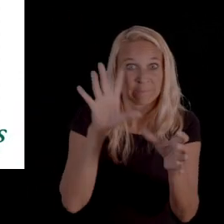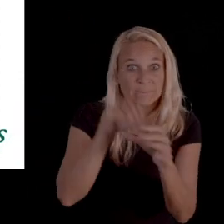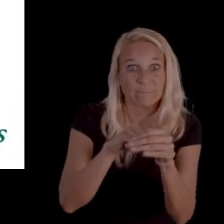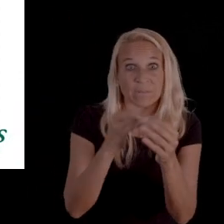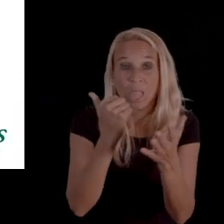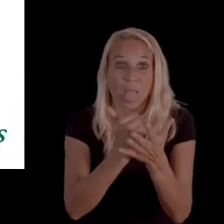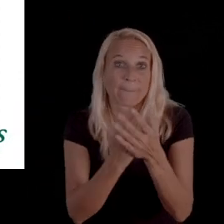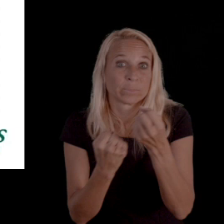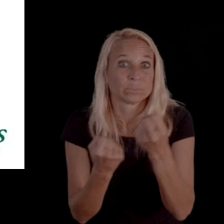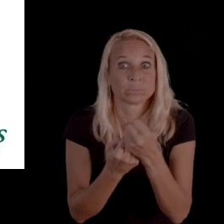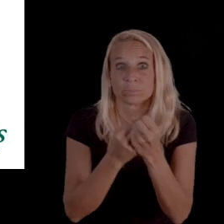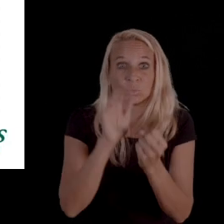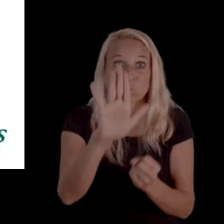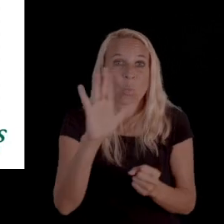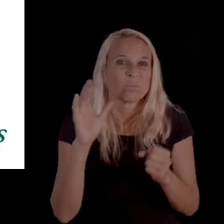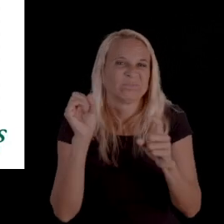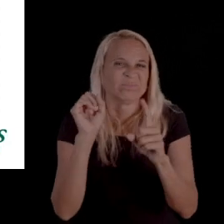as soon as they're involved in your case.